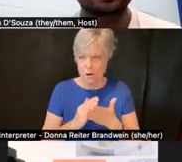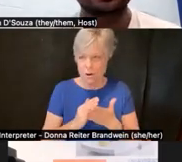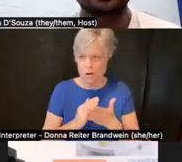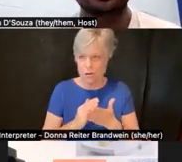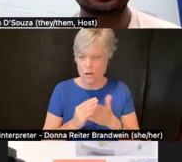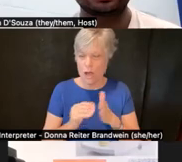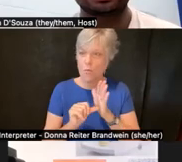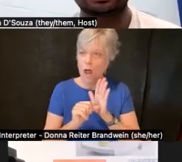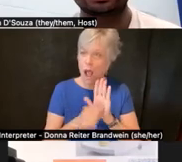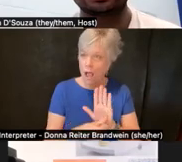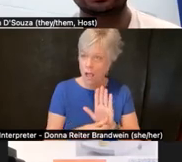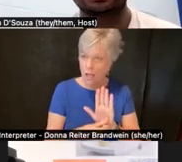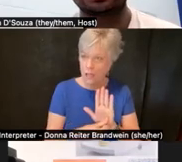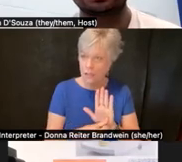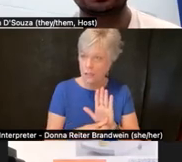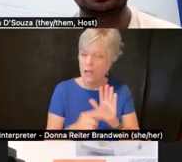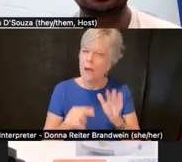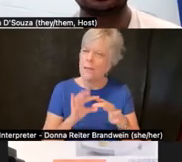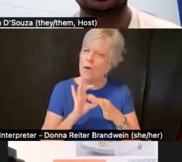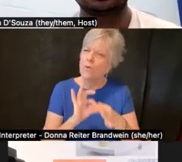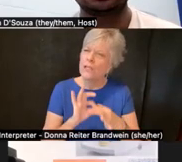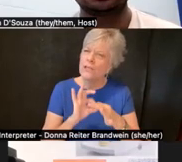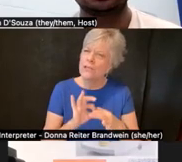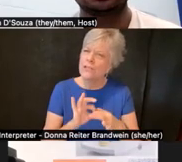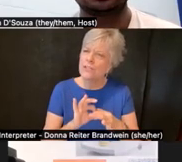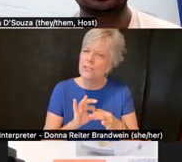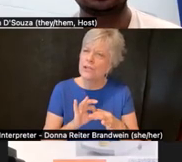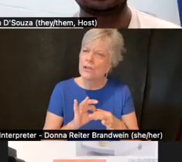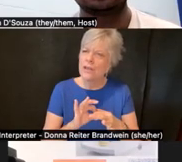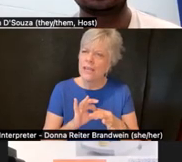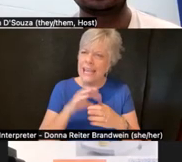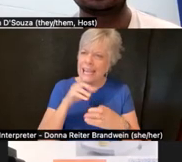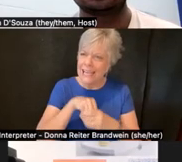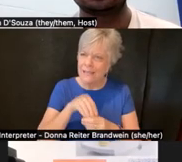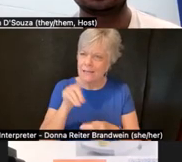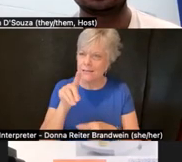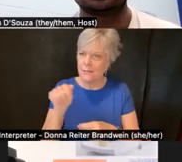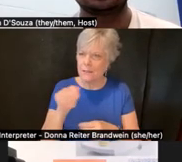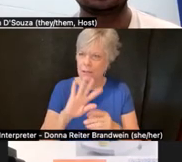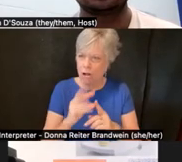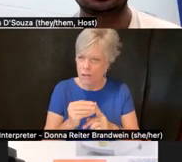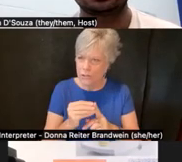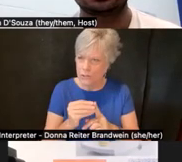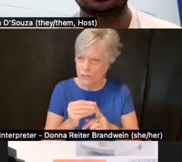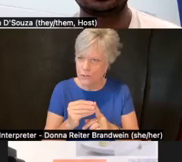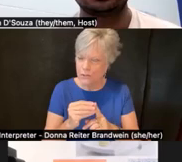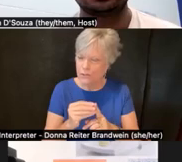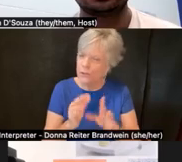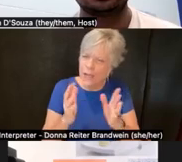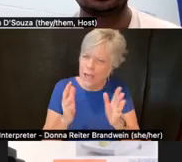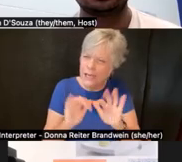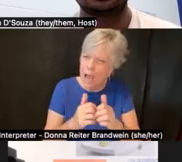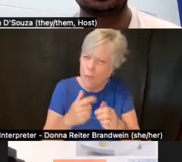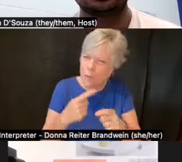in terms of relationships across disability culture and how we talk about the names of disability